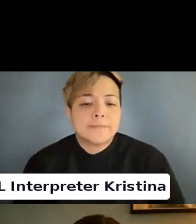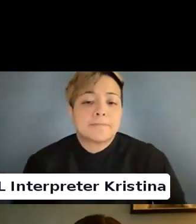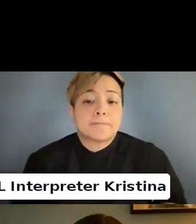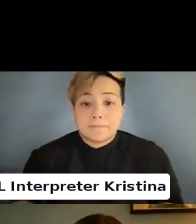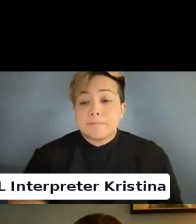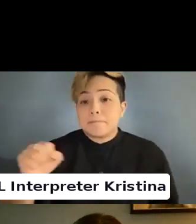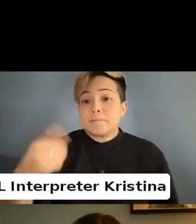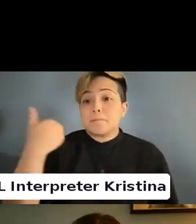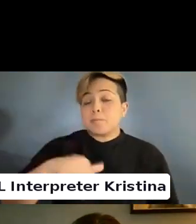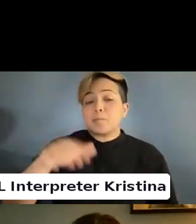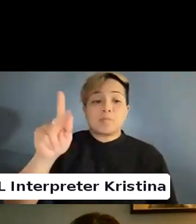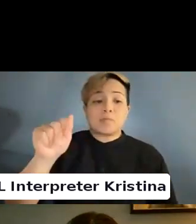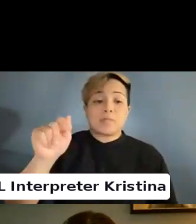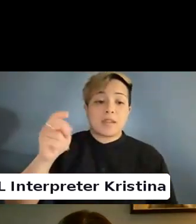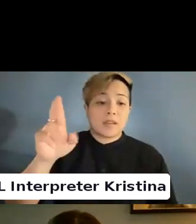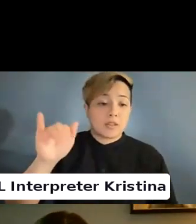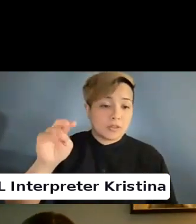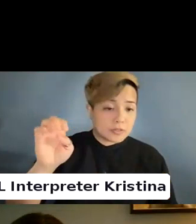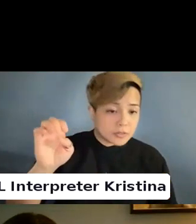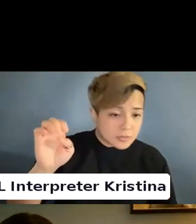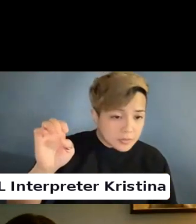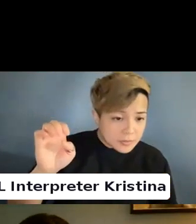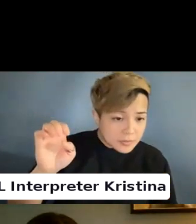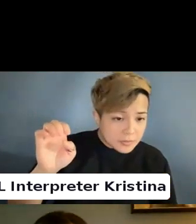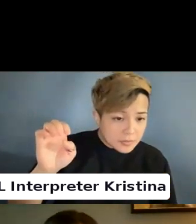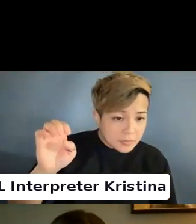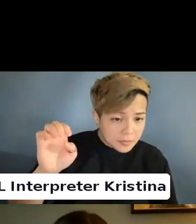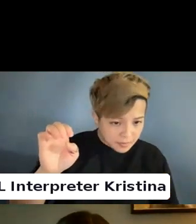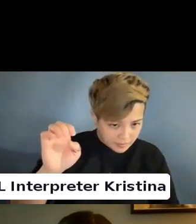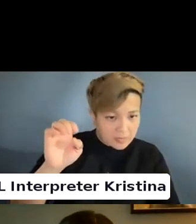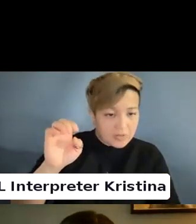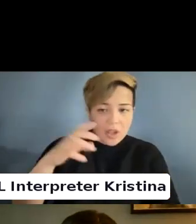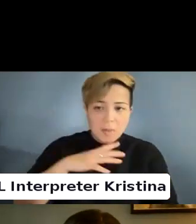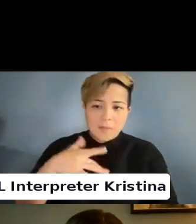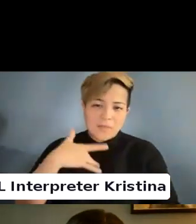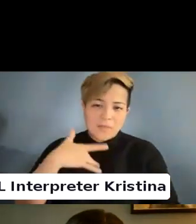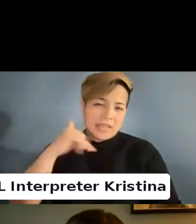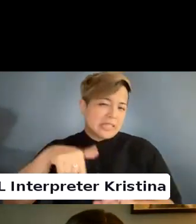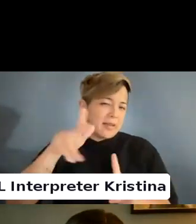This is Catherine. I feel like this is up my alley especially because this is what I was sort of talking